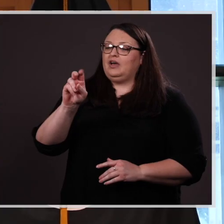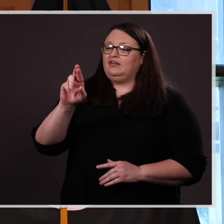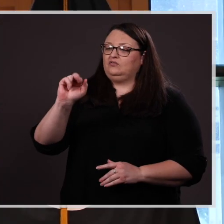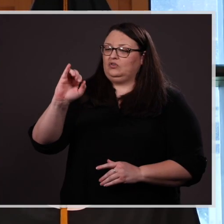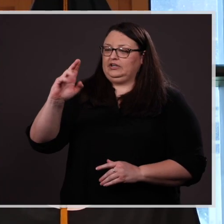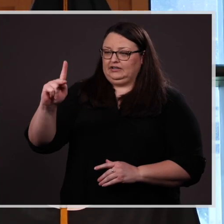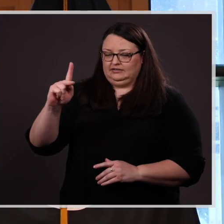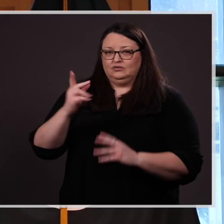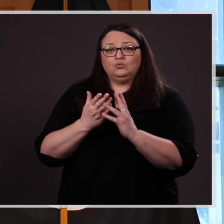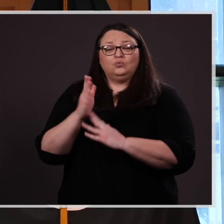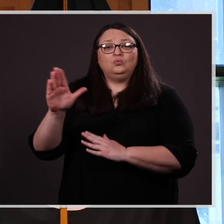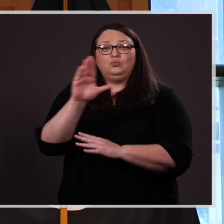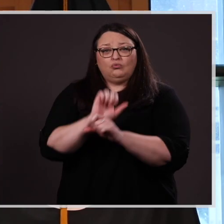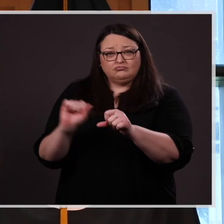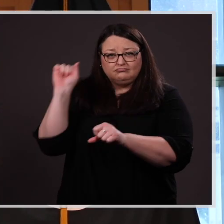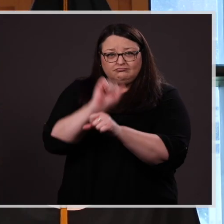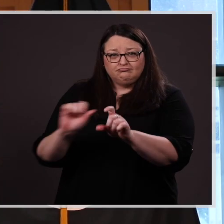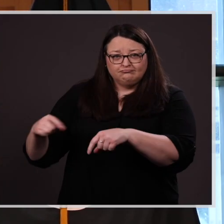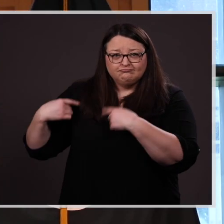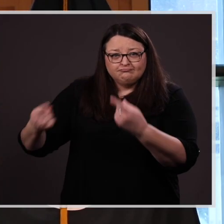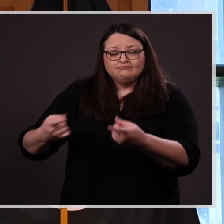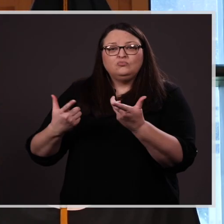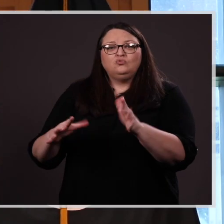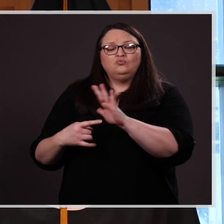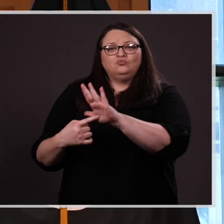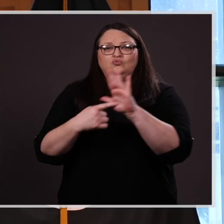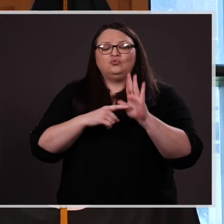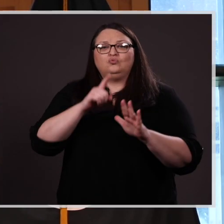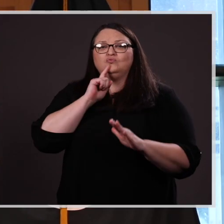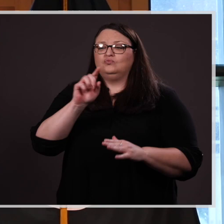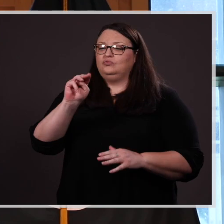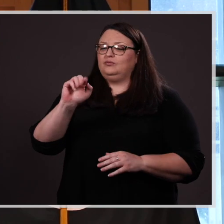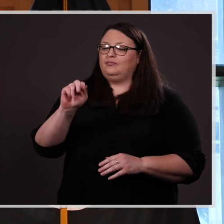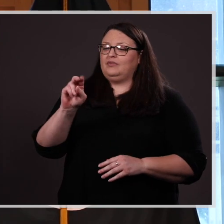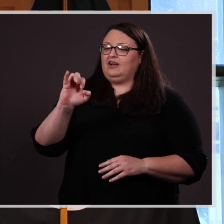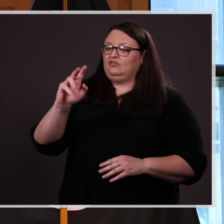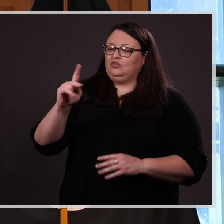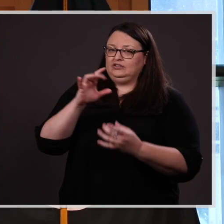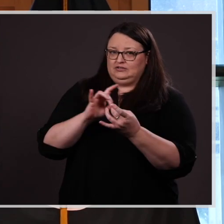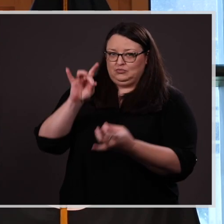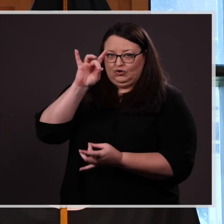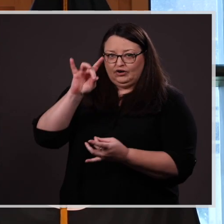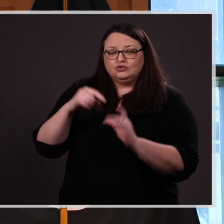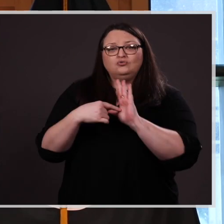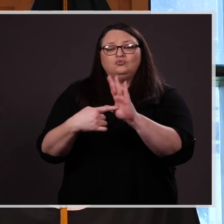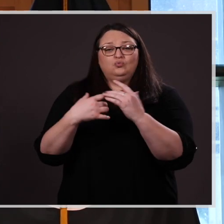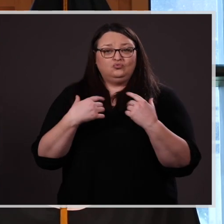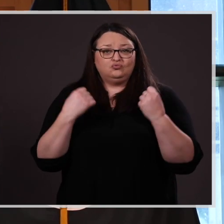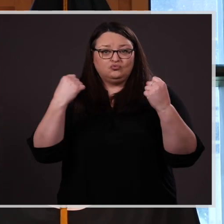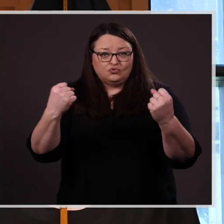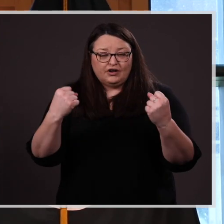and through your hard work you have displayed true Maverick spirit: exemplifying strength,